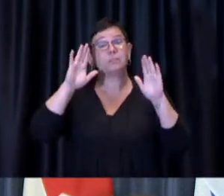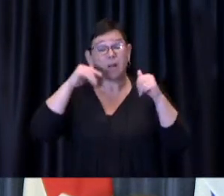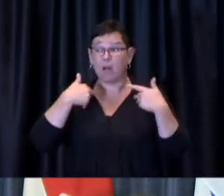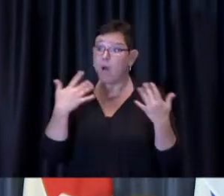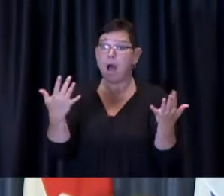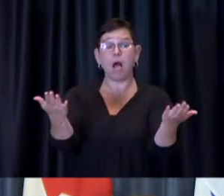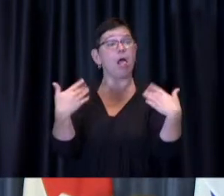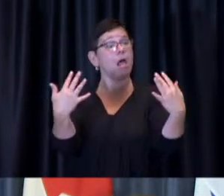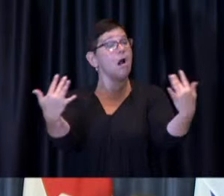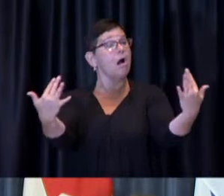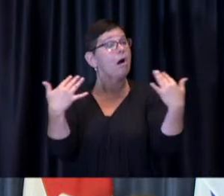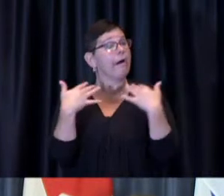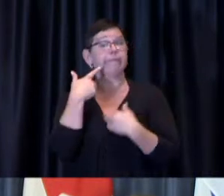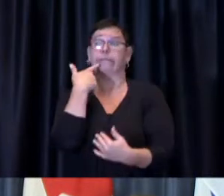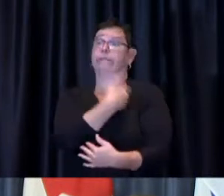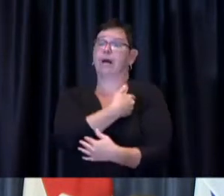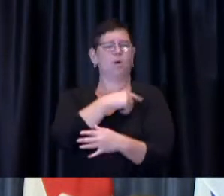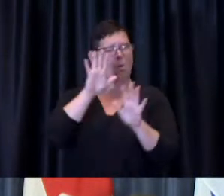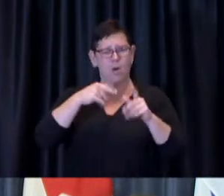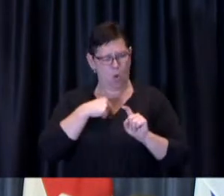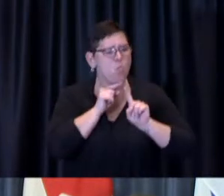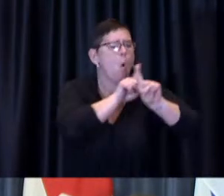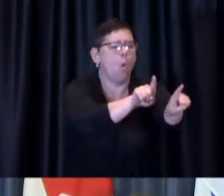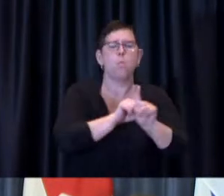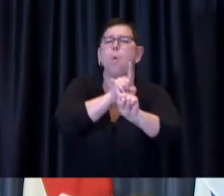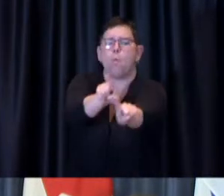This will continue to be a massive effort to reach people who we know need to reach